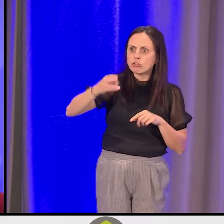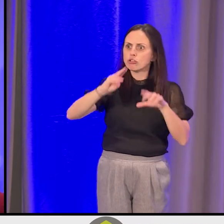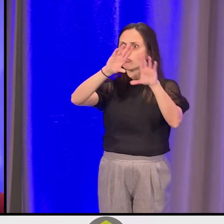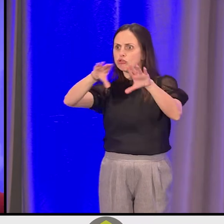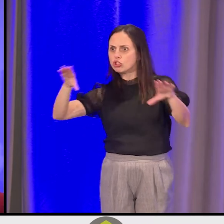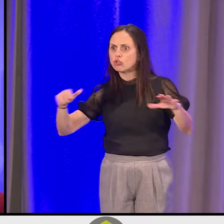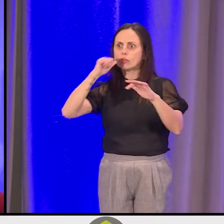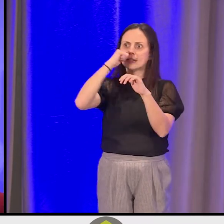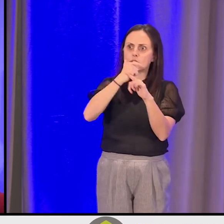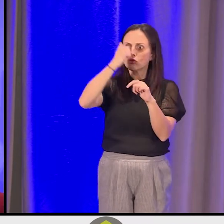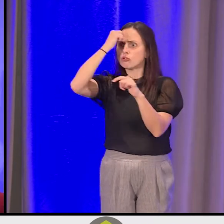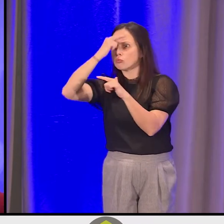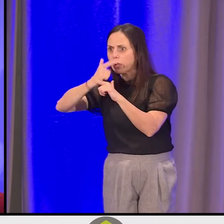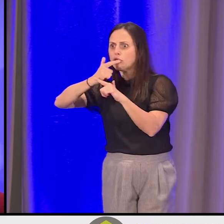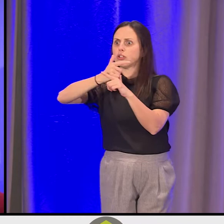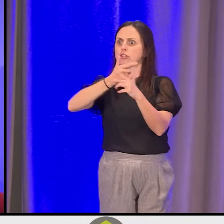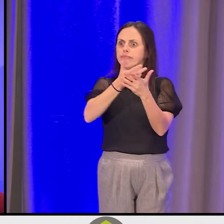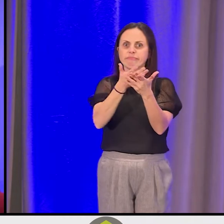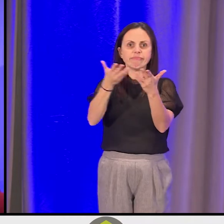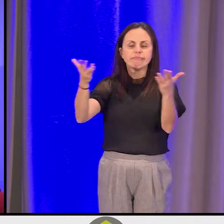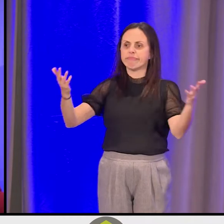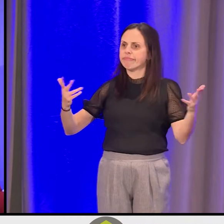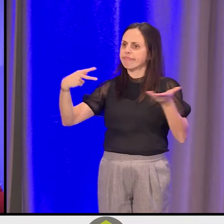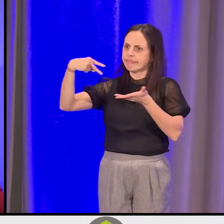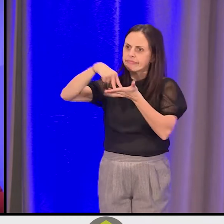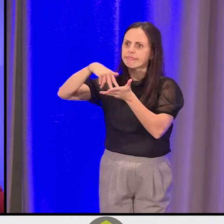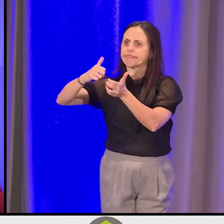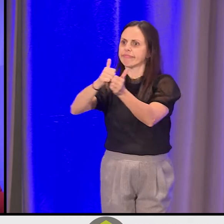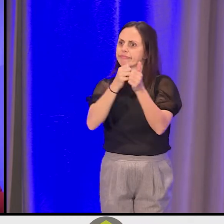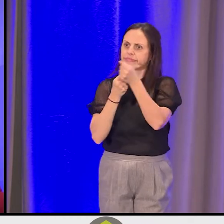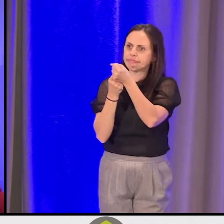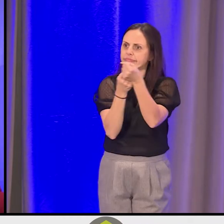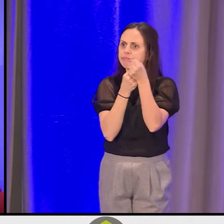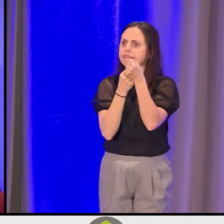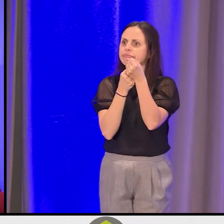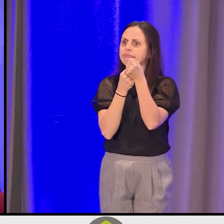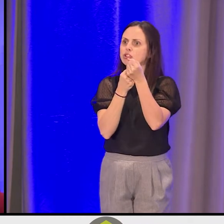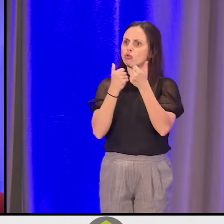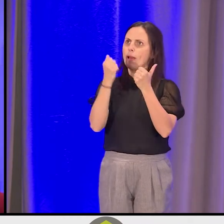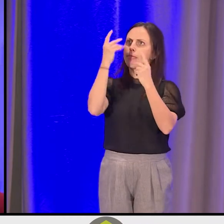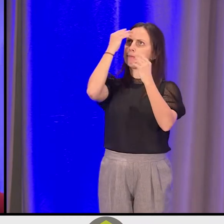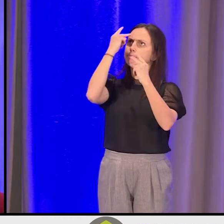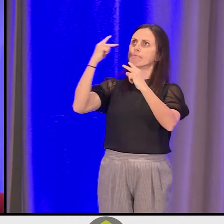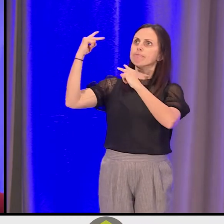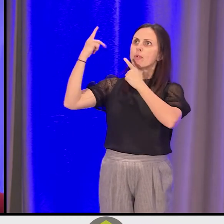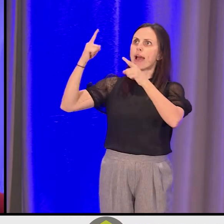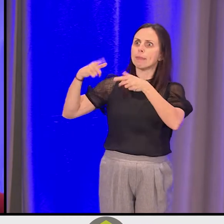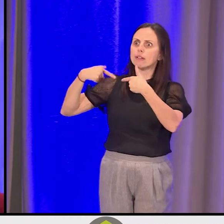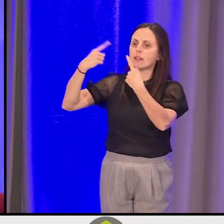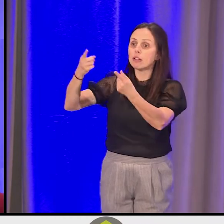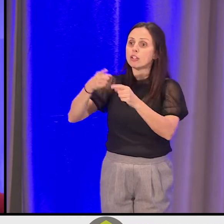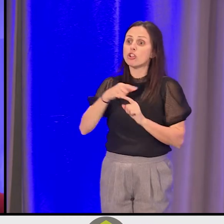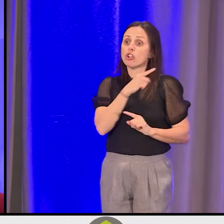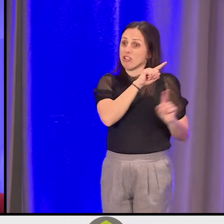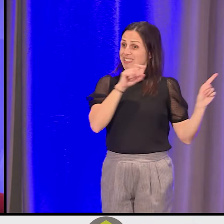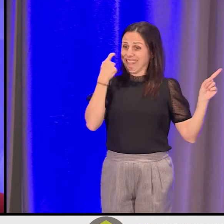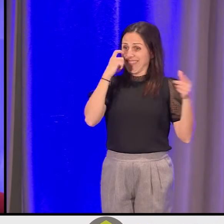as sisters, as brothers, to stand together and really consider where we've been. And what Shawn said is our hearts are so full.